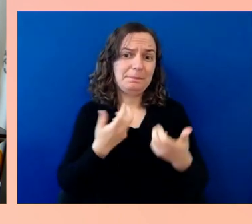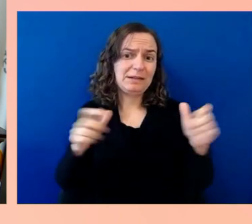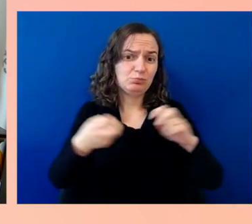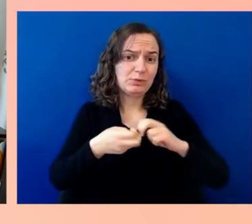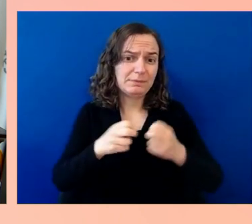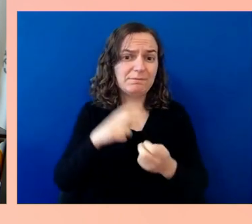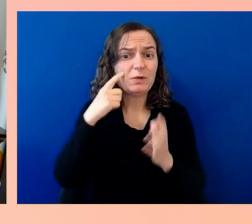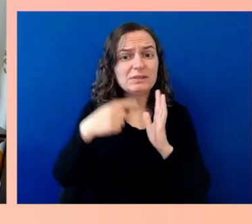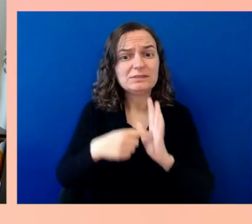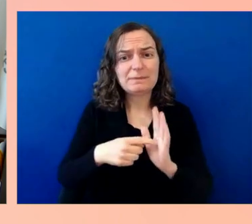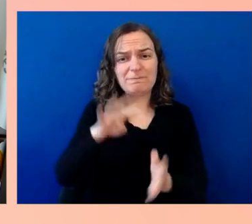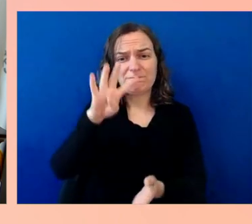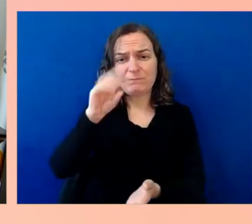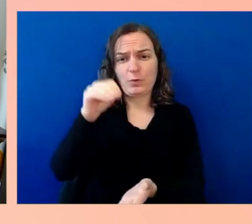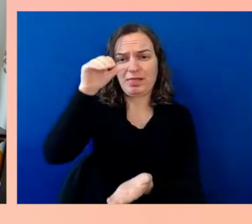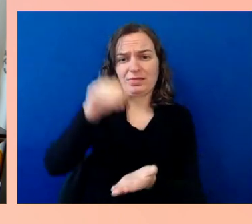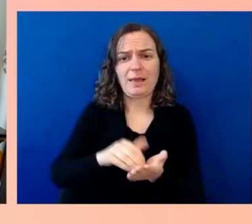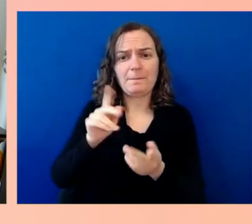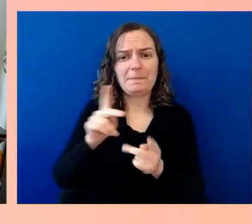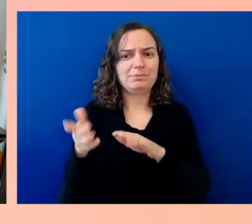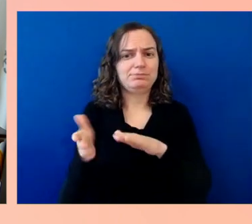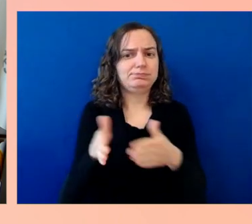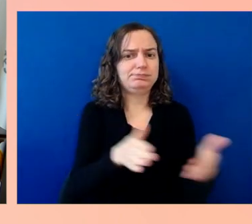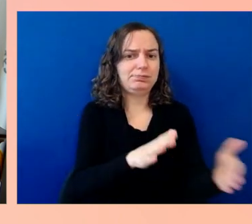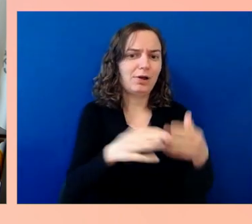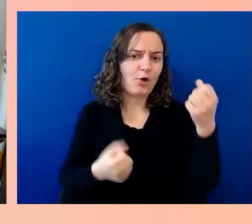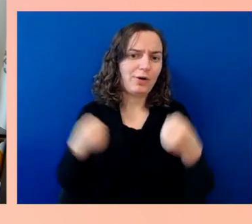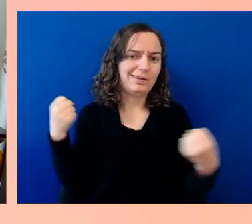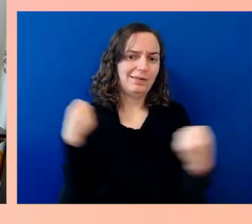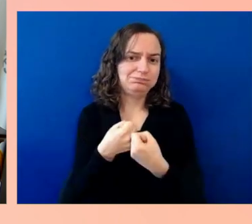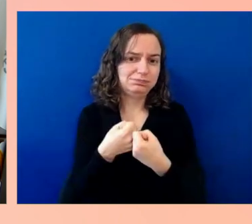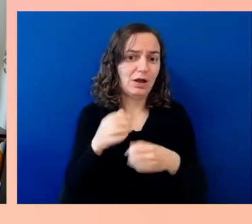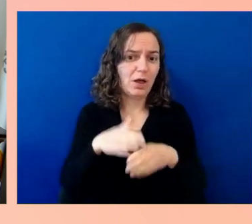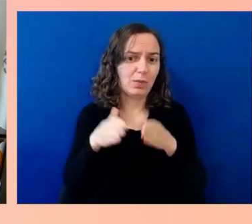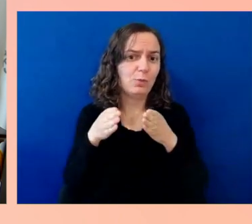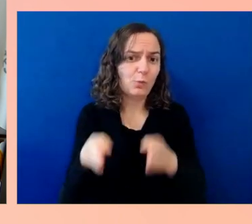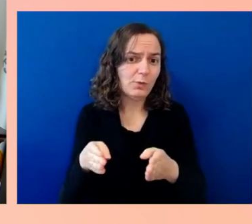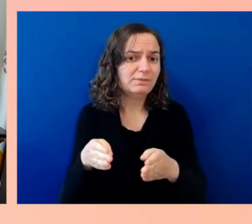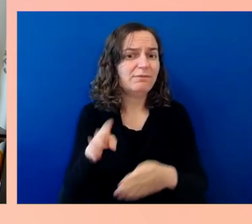transformative from the perspective of accessibility and making sure that there